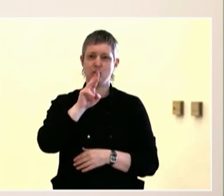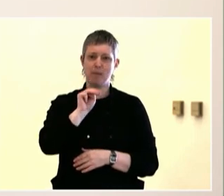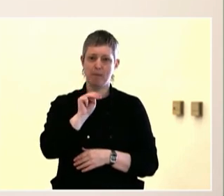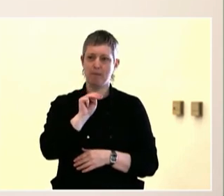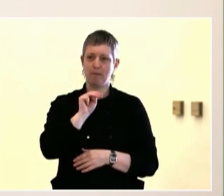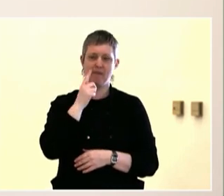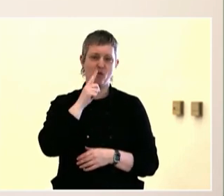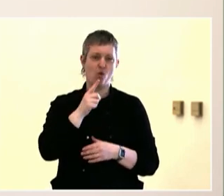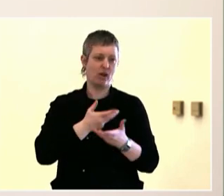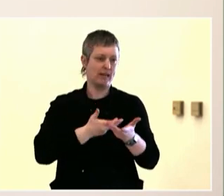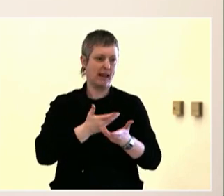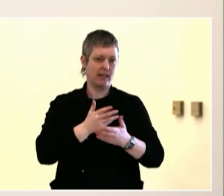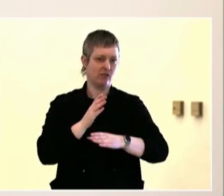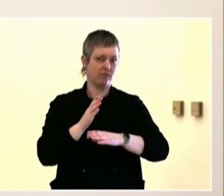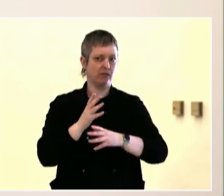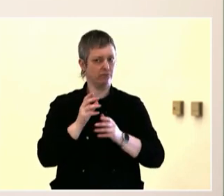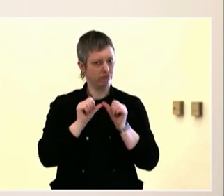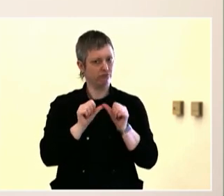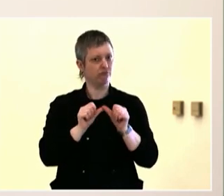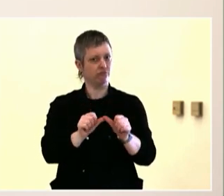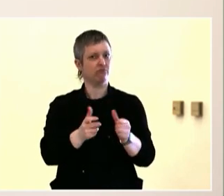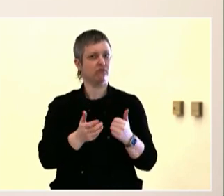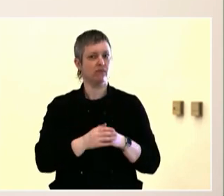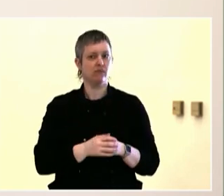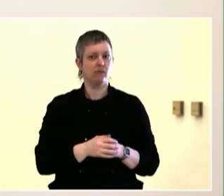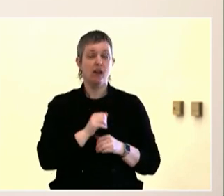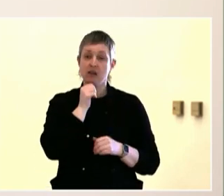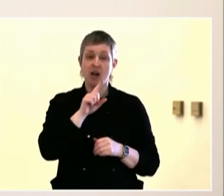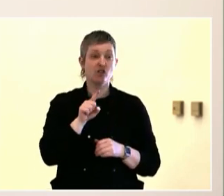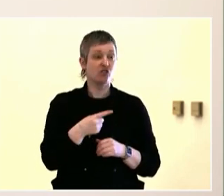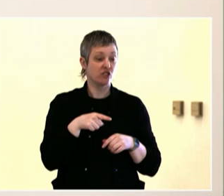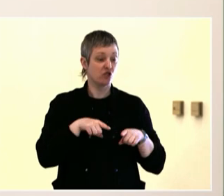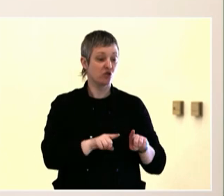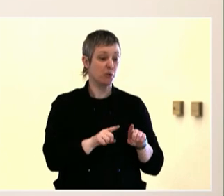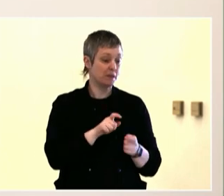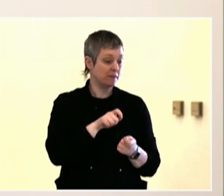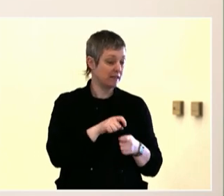I'm Roslyn Owens with the Oregon